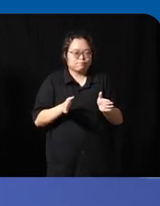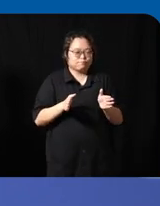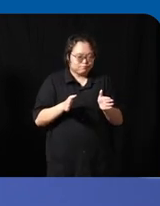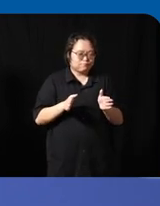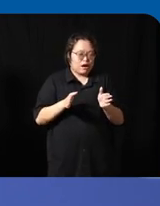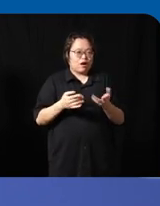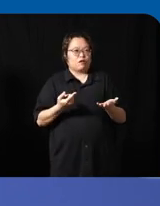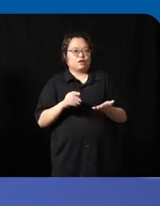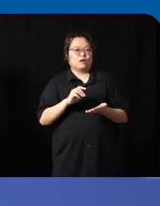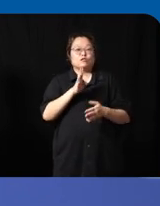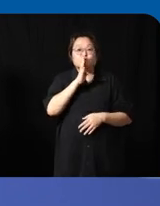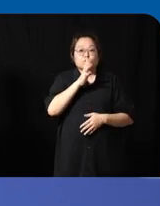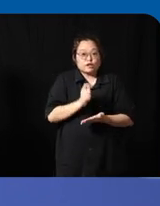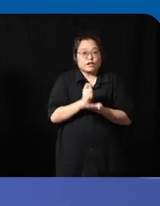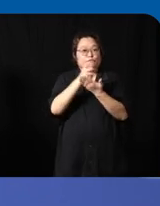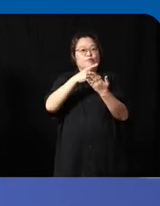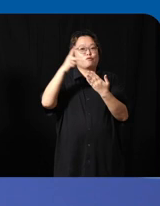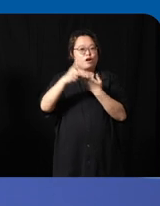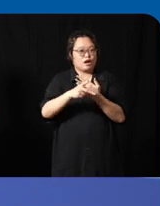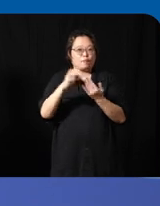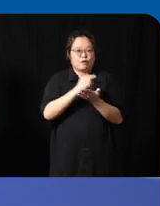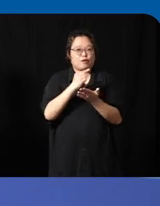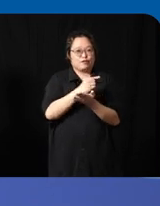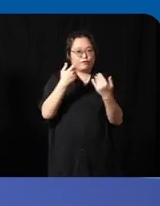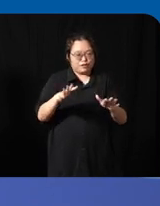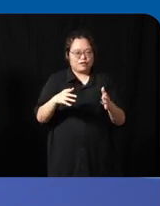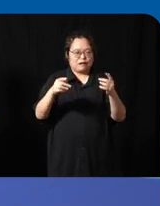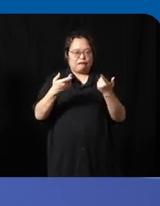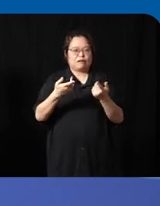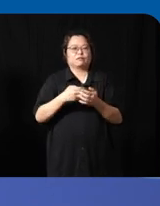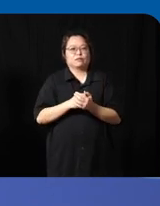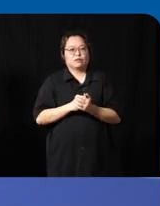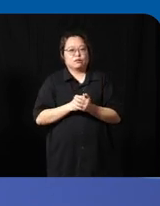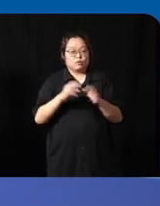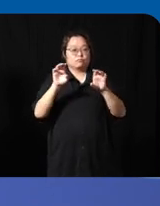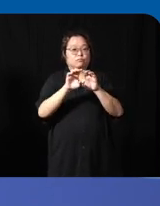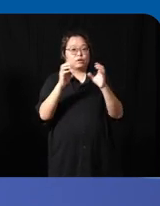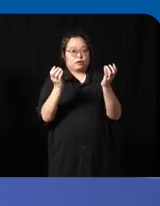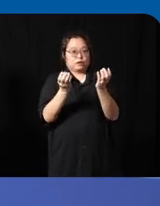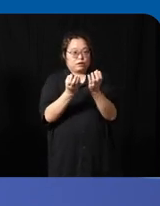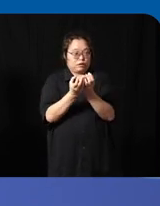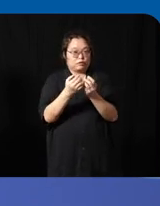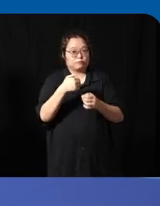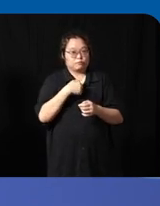therapy program after graduation and so this is where classes like my neurodiversity class come